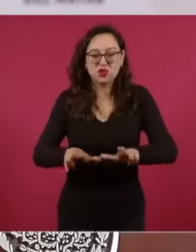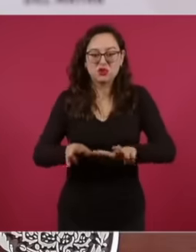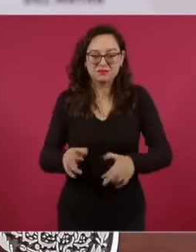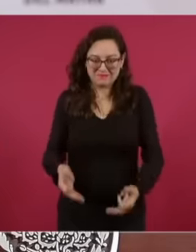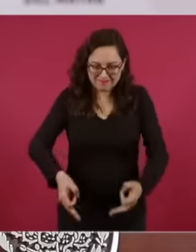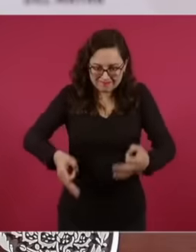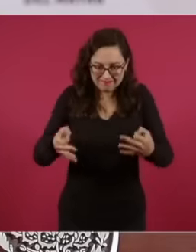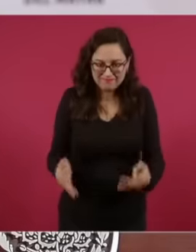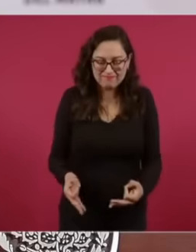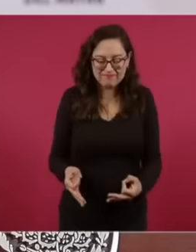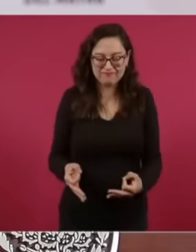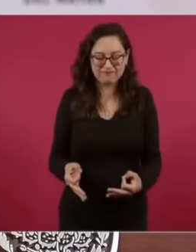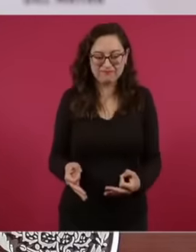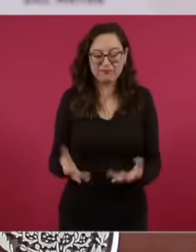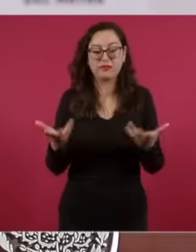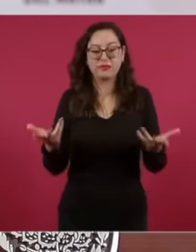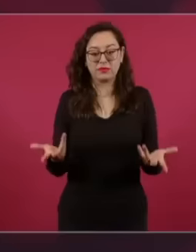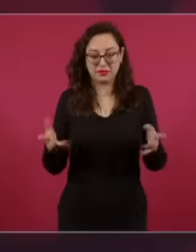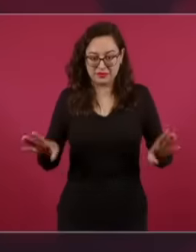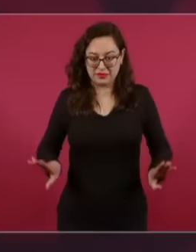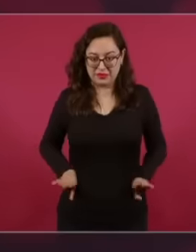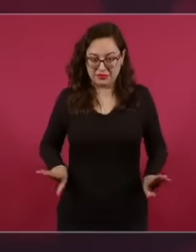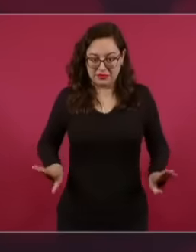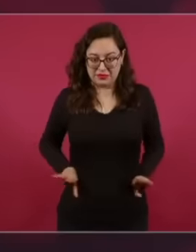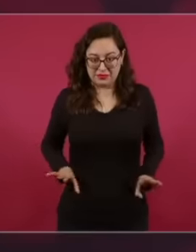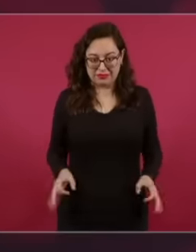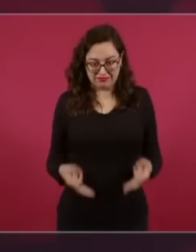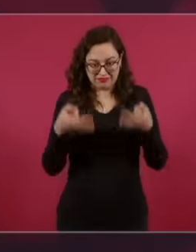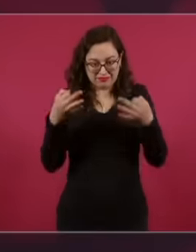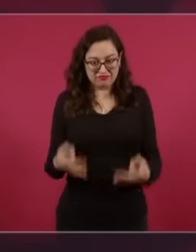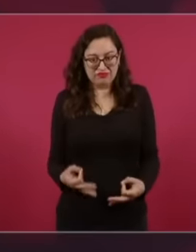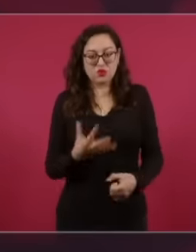and those who act with integrity and who are not